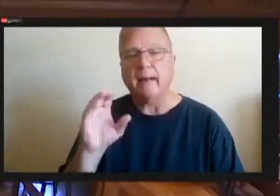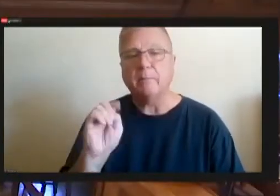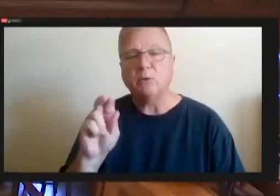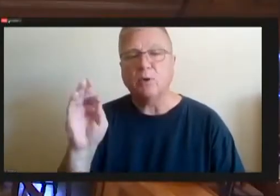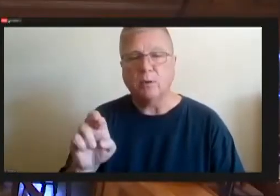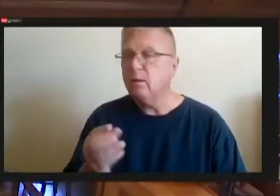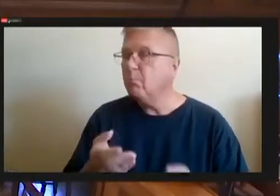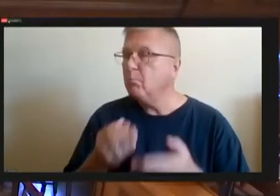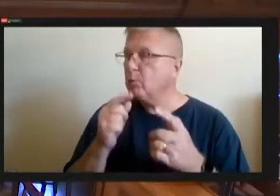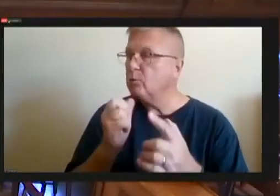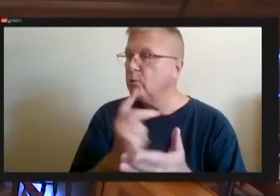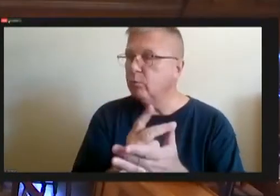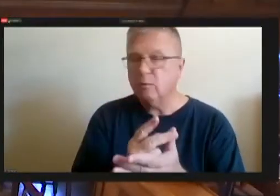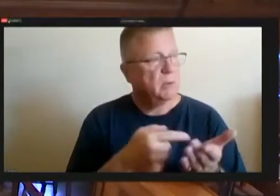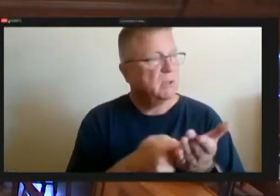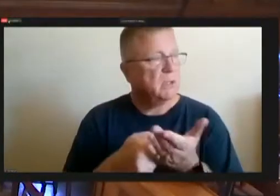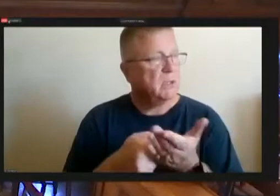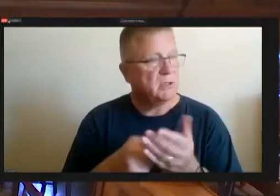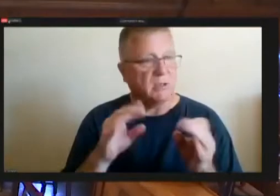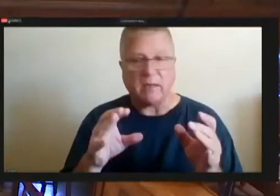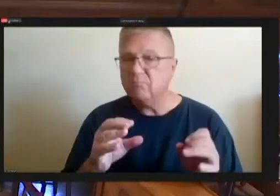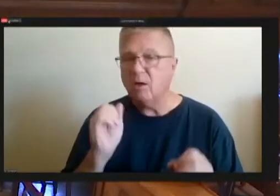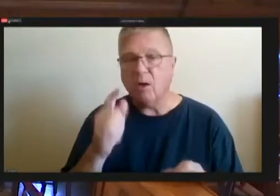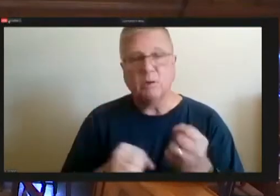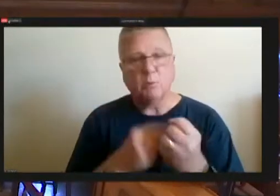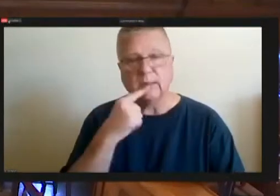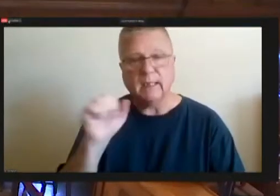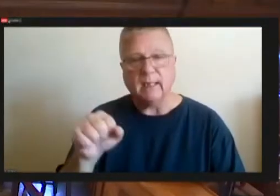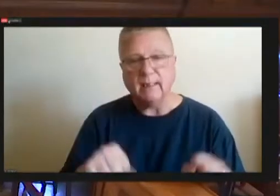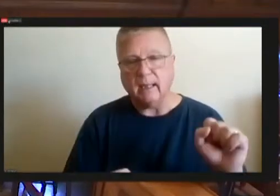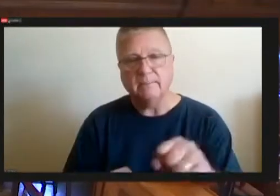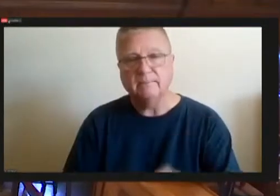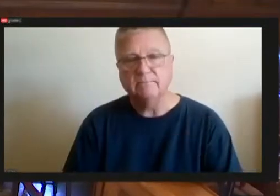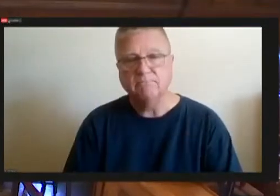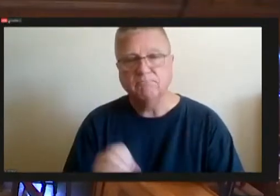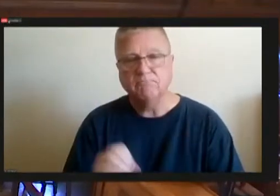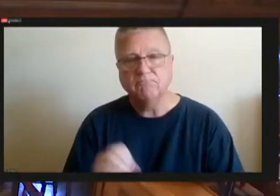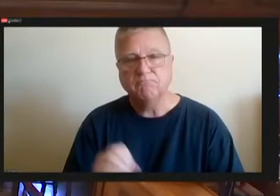Seeing none, all those in favor say aye. Aye.